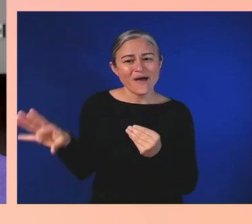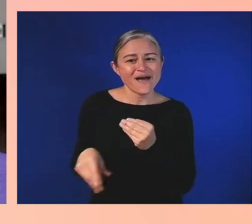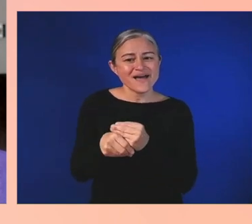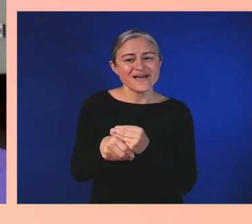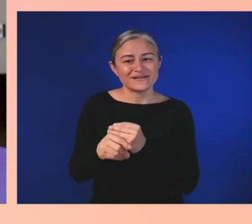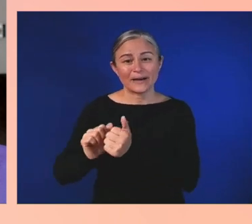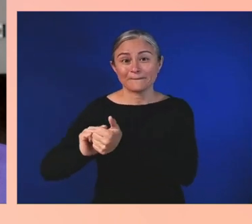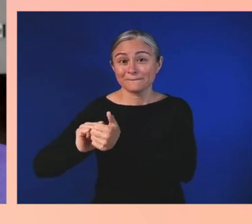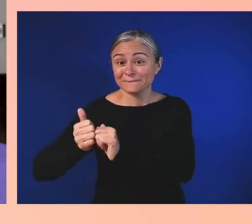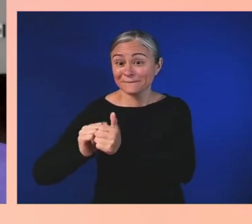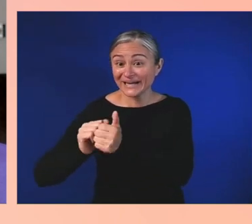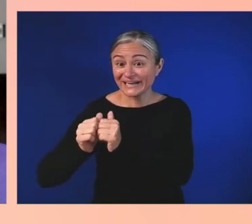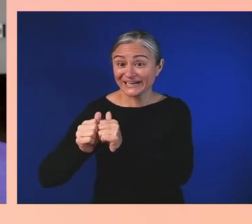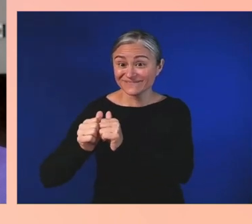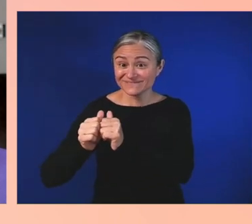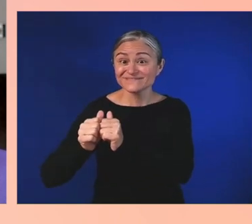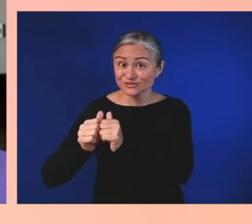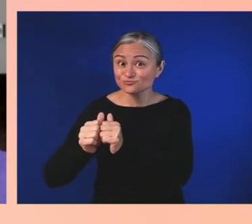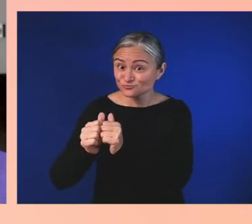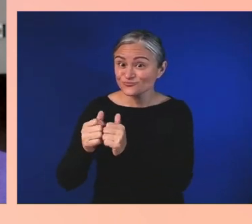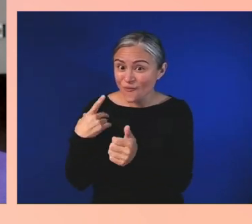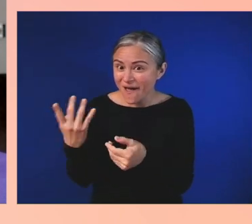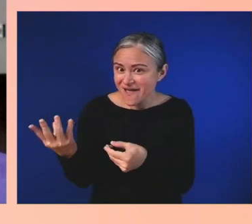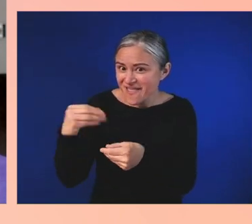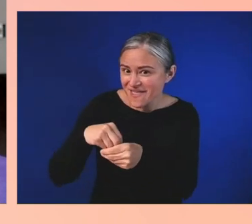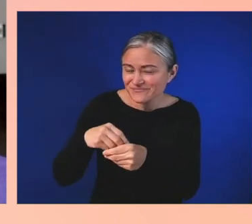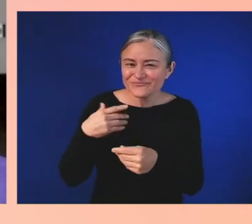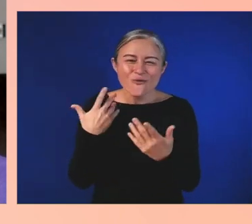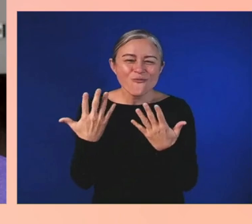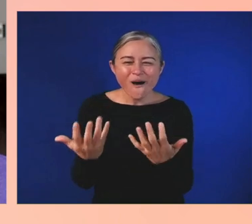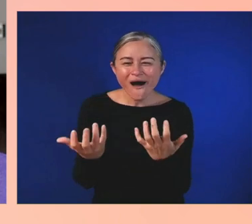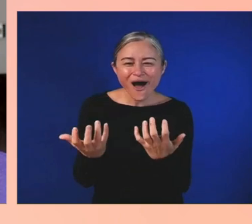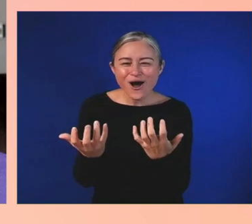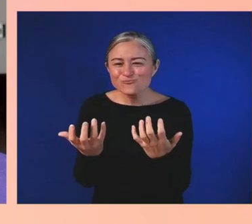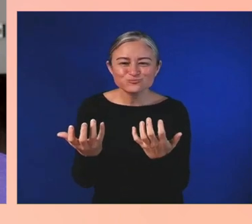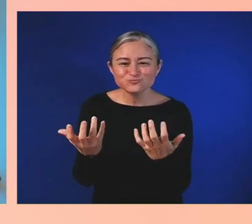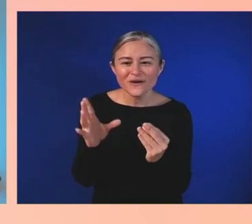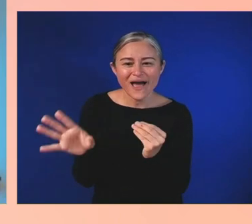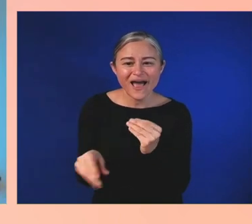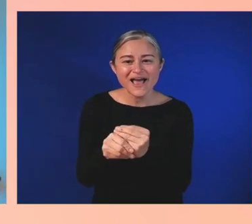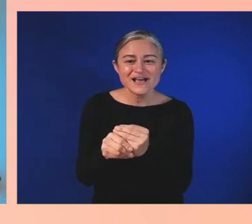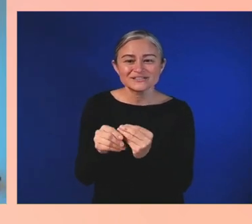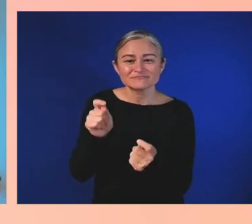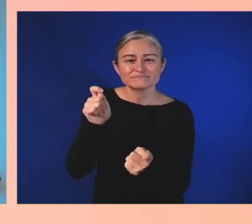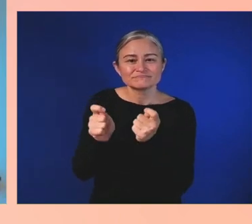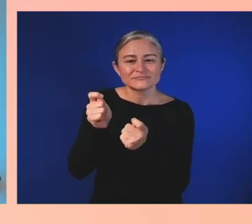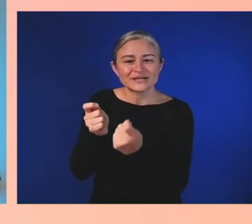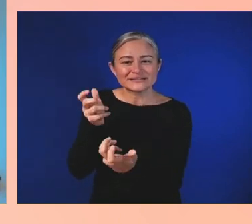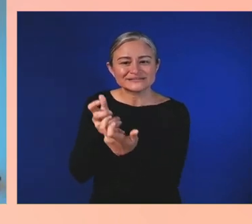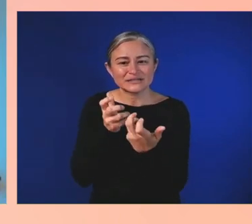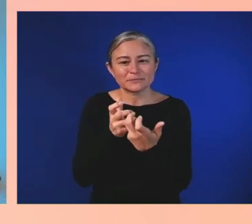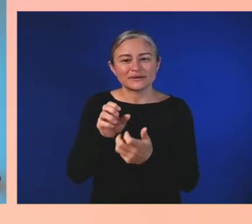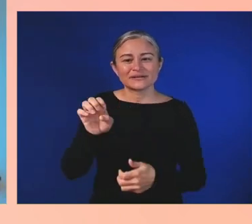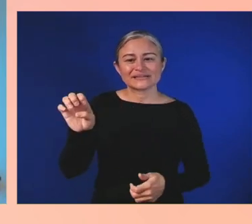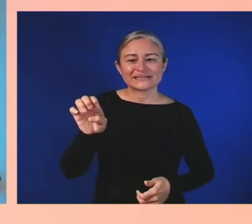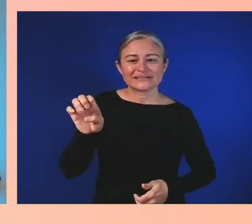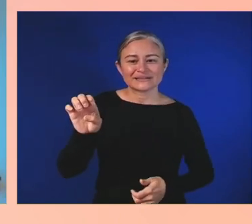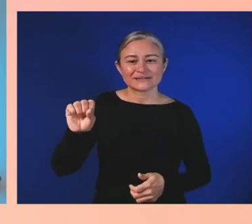I want to bring adaptive e-sports to the forefront, in a sense that,